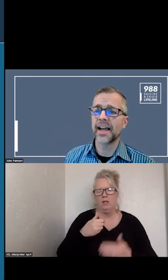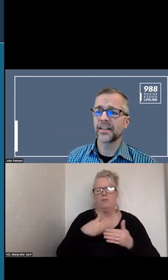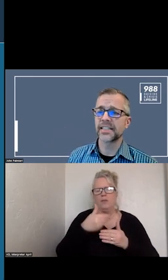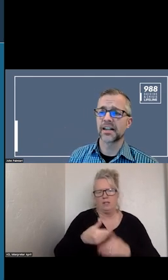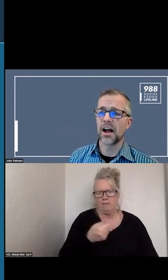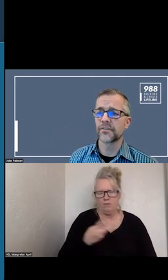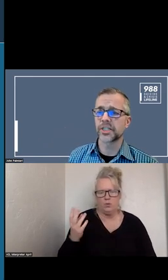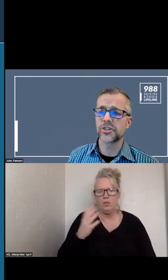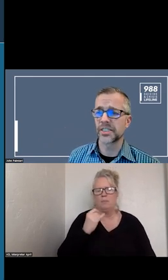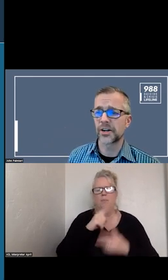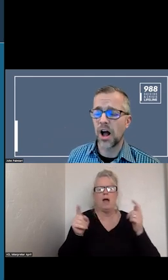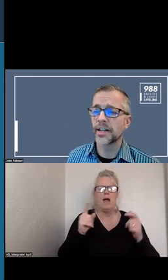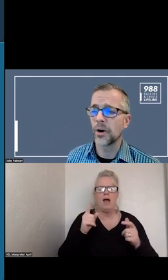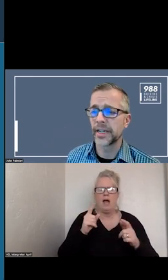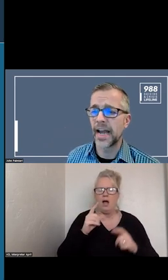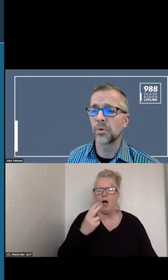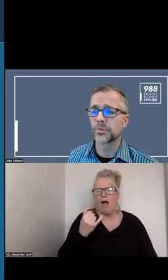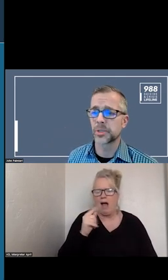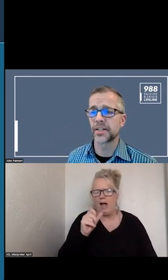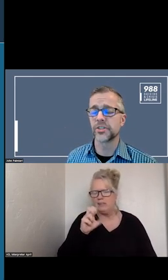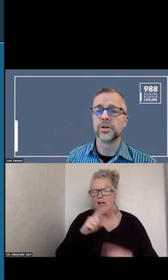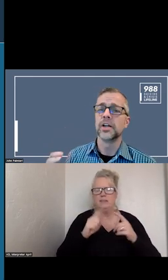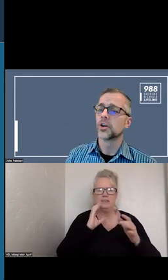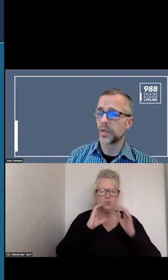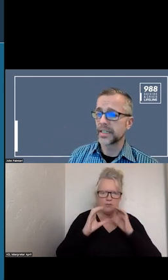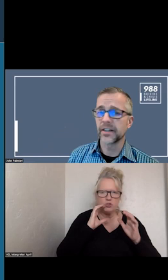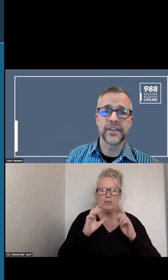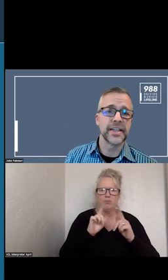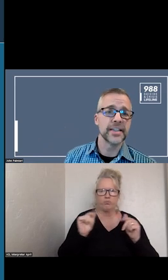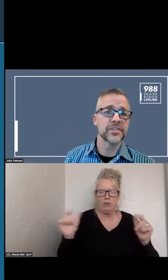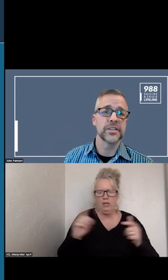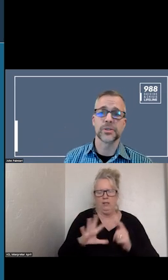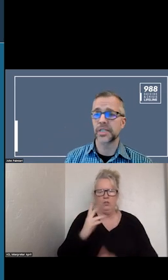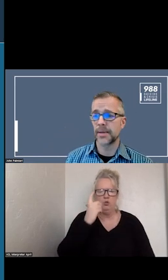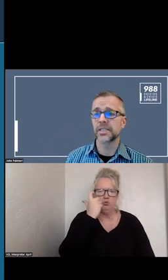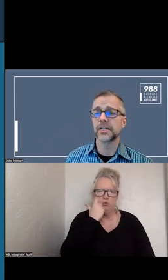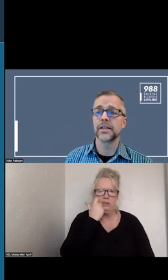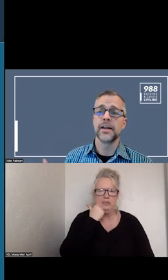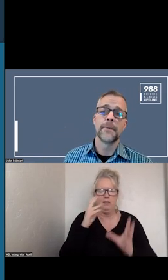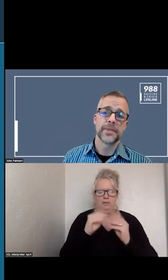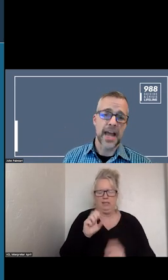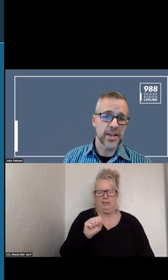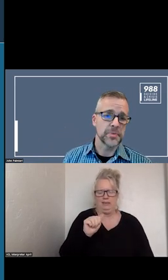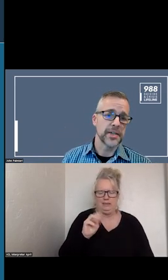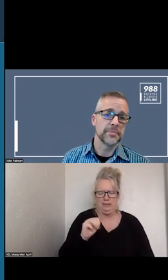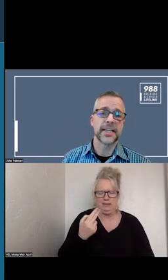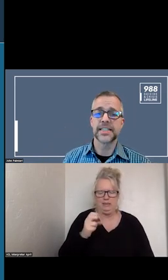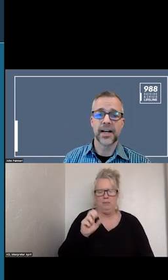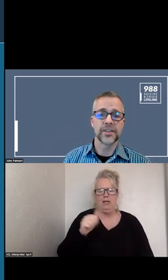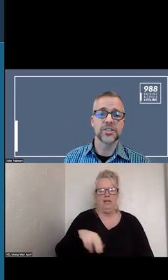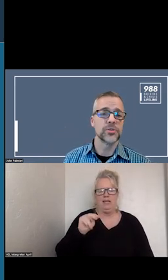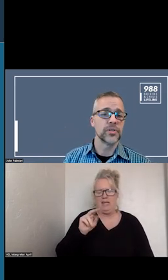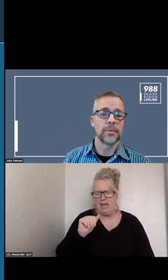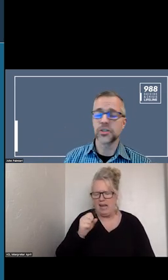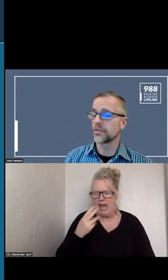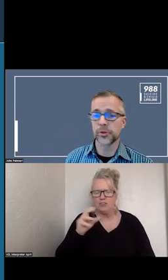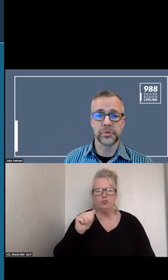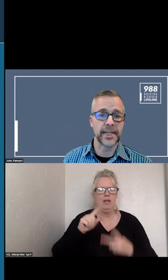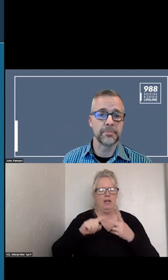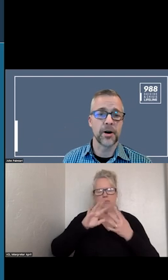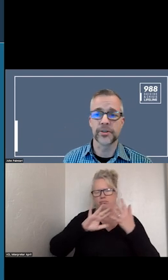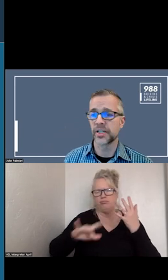THE HIGHLIGHTS AND CONVERSATIONS GOING ON NOW. SO SAMHSA, BUNCH OF OTHER PARTNERS